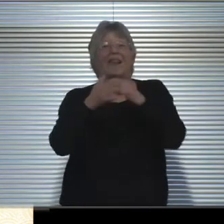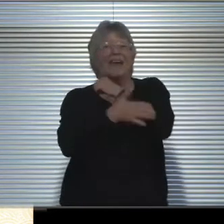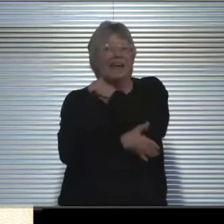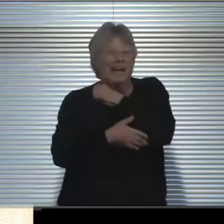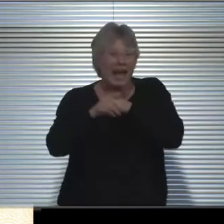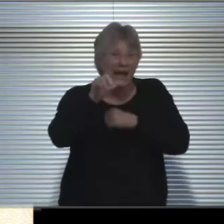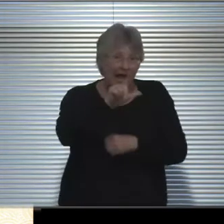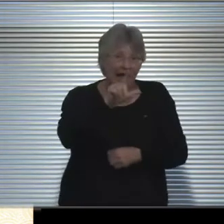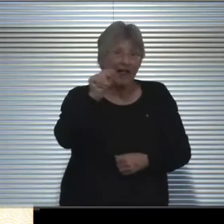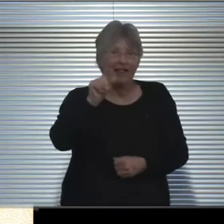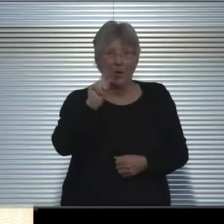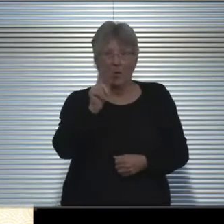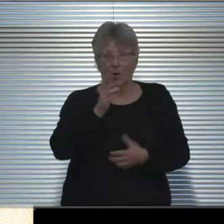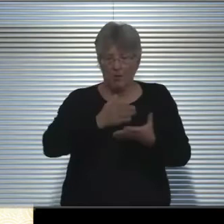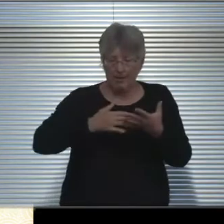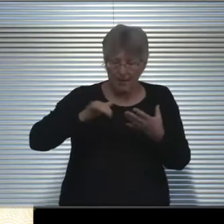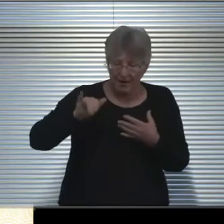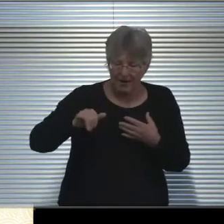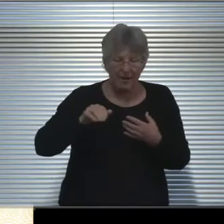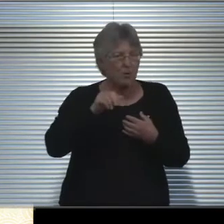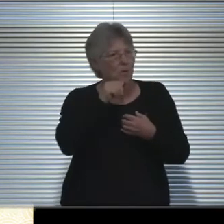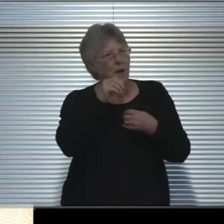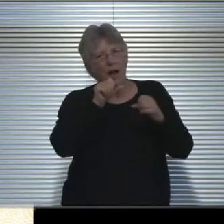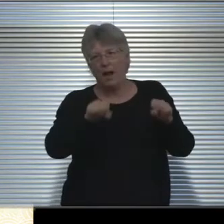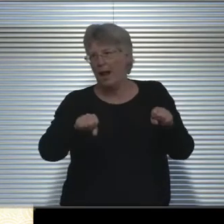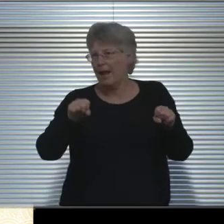of which we are a part, we are not able to reopen